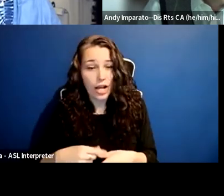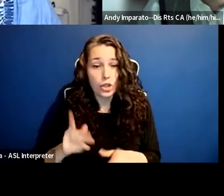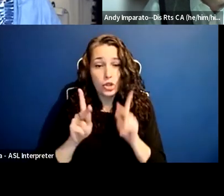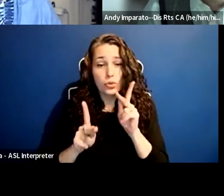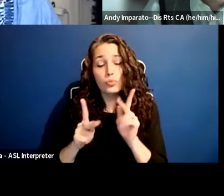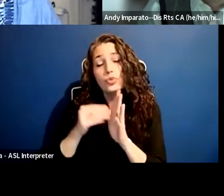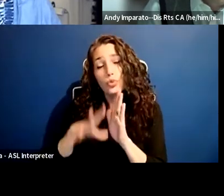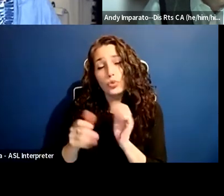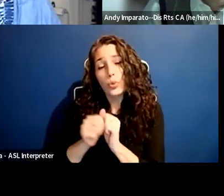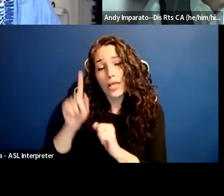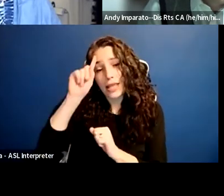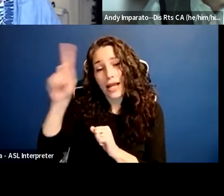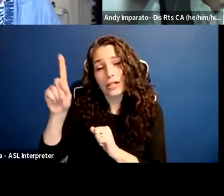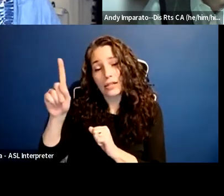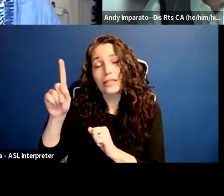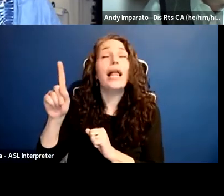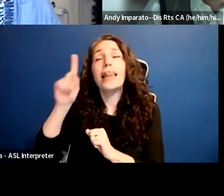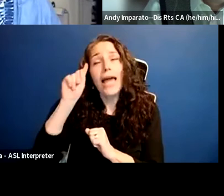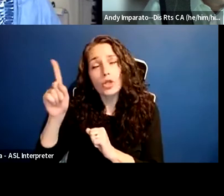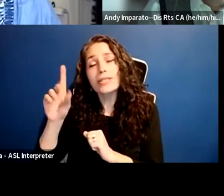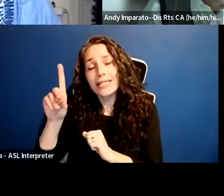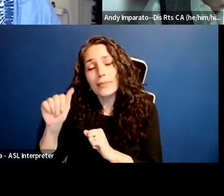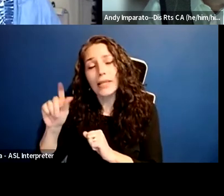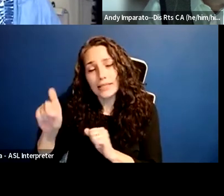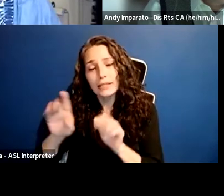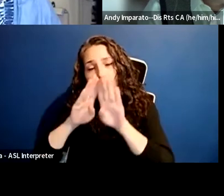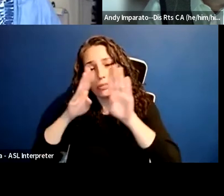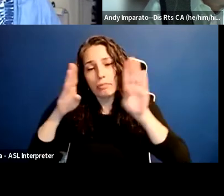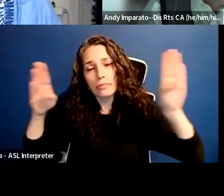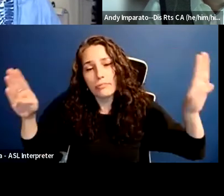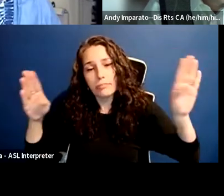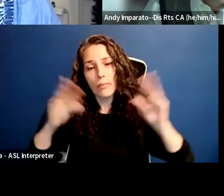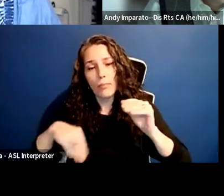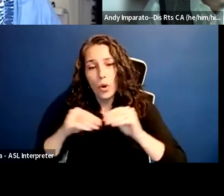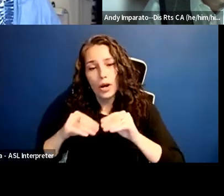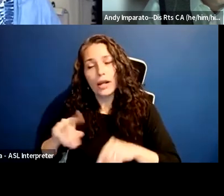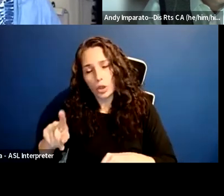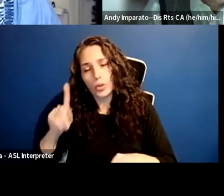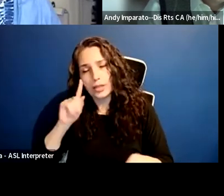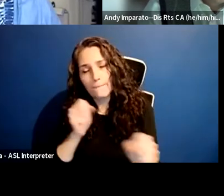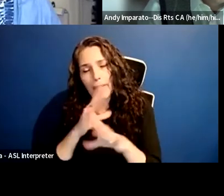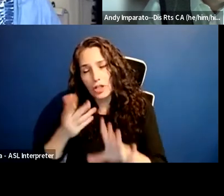And as you can imagine, it hasn't always been embraced by some institutions of higher education.